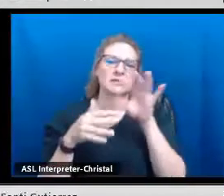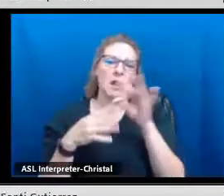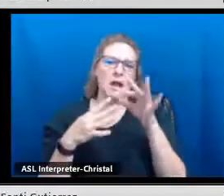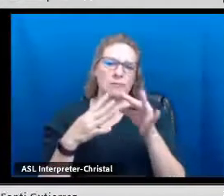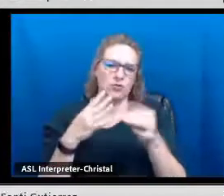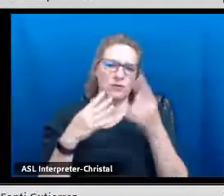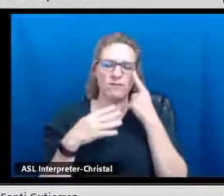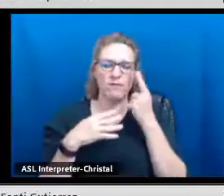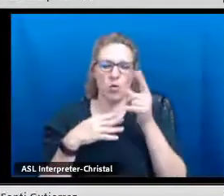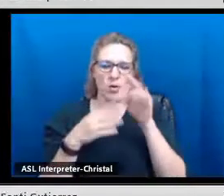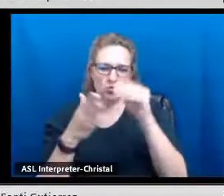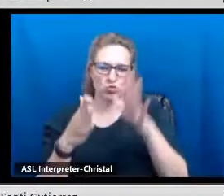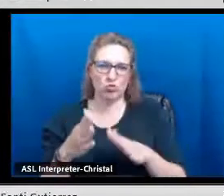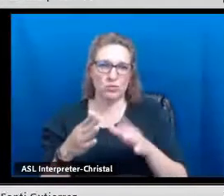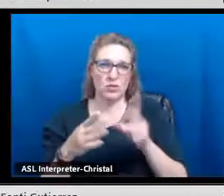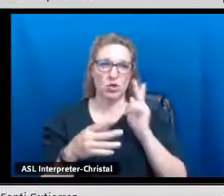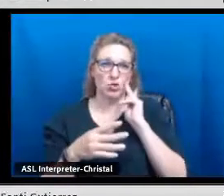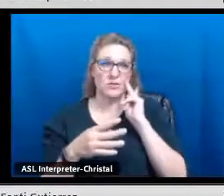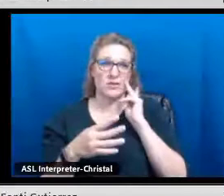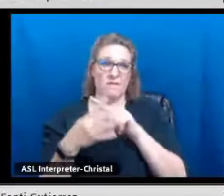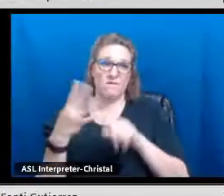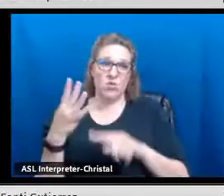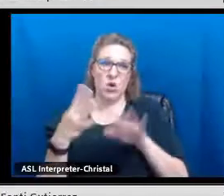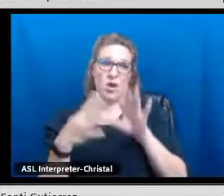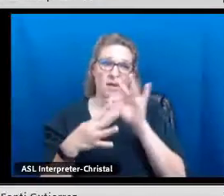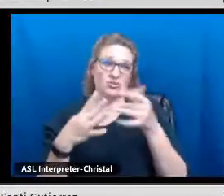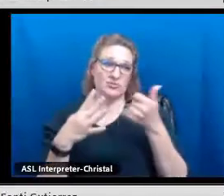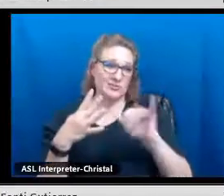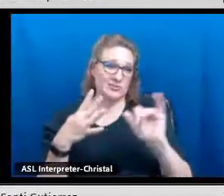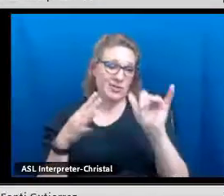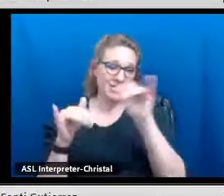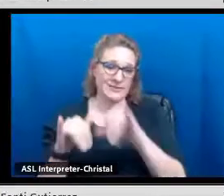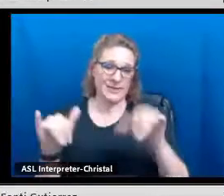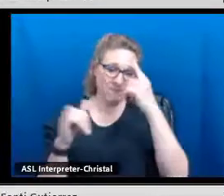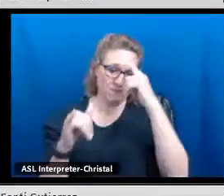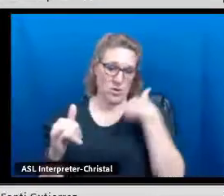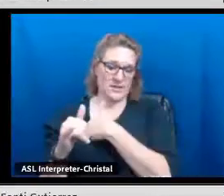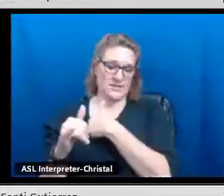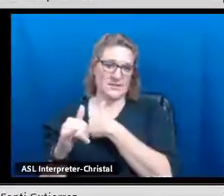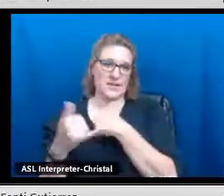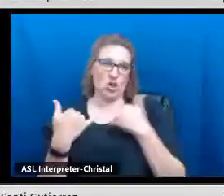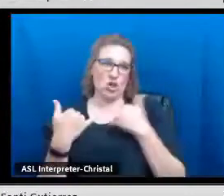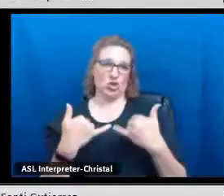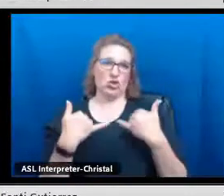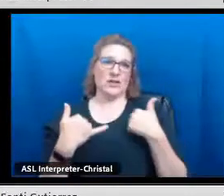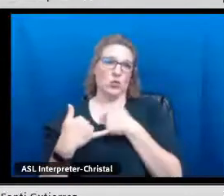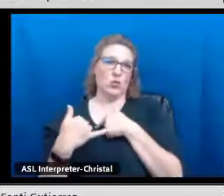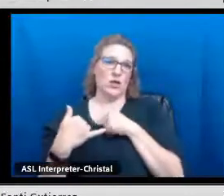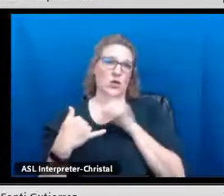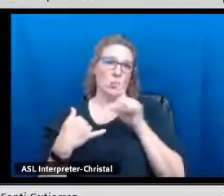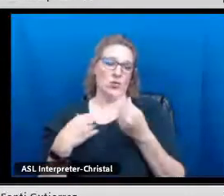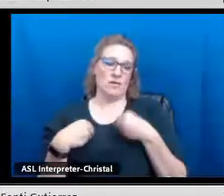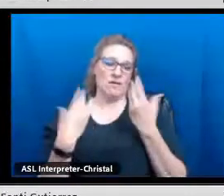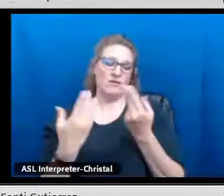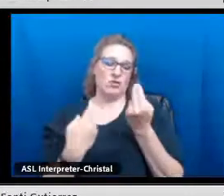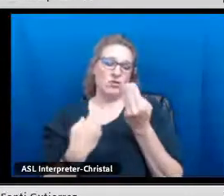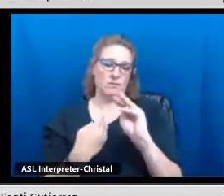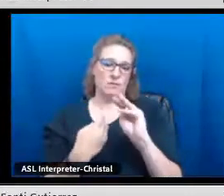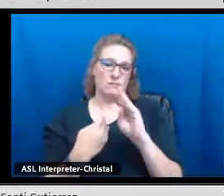their path in what would be the best option for them. As you can see the four options are still the same for us.